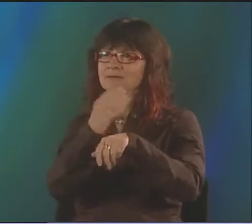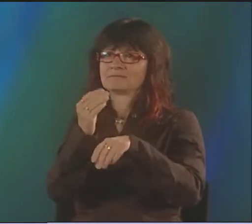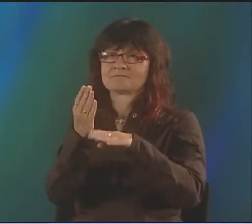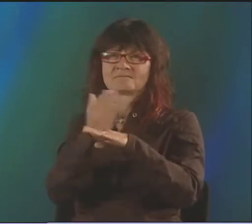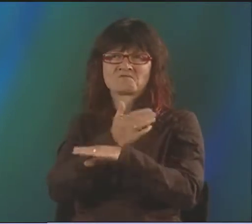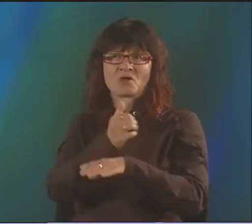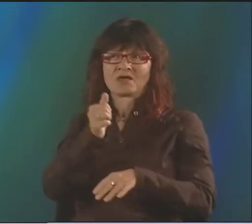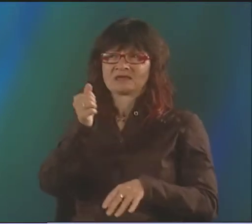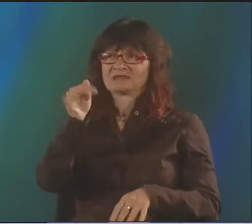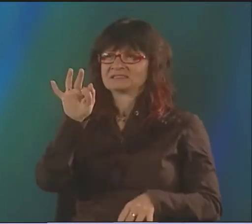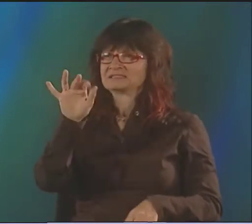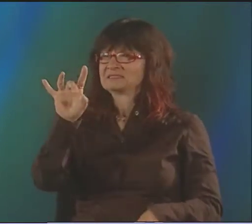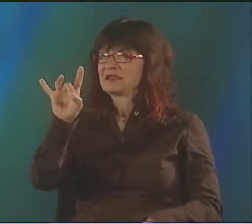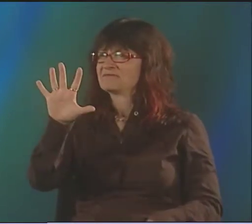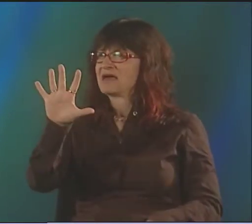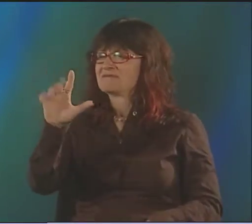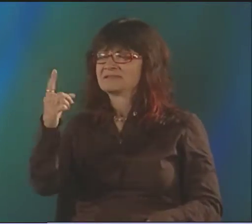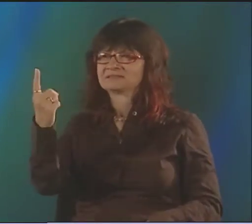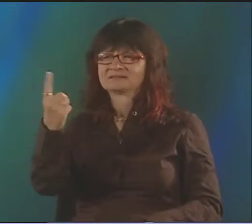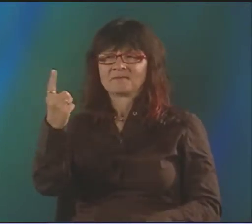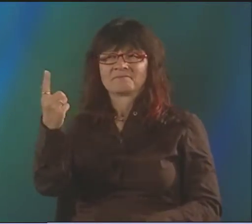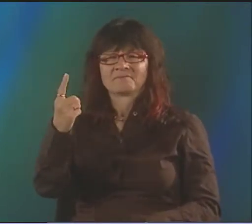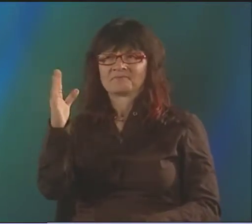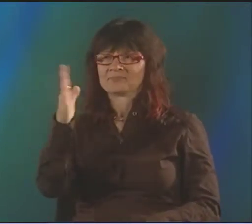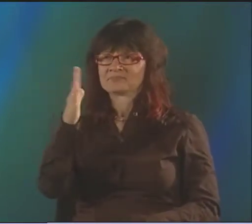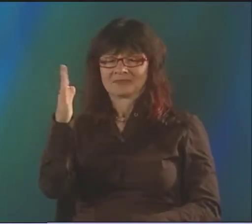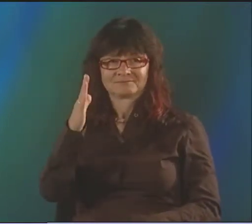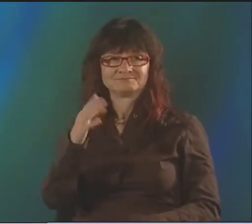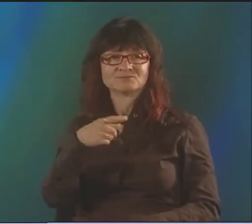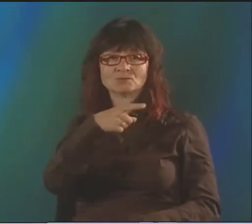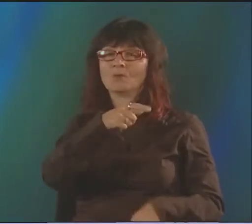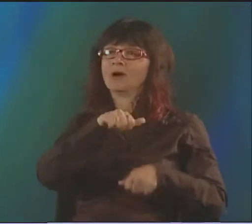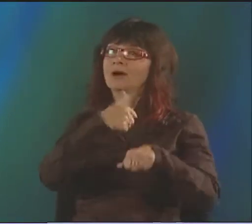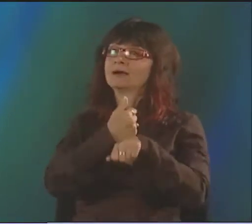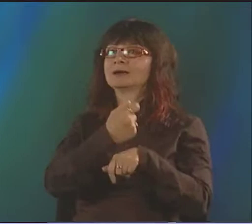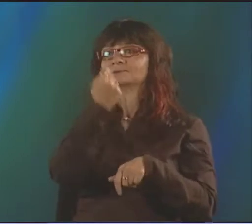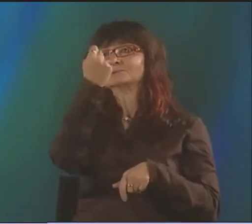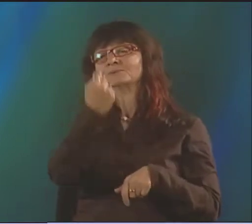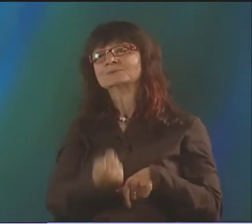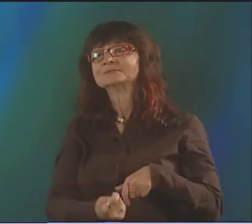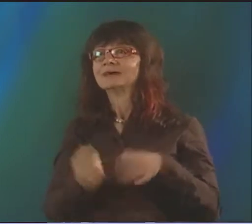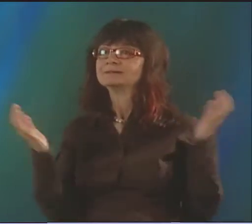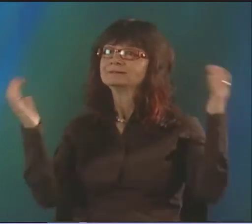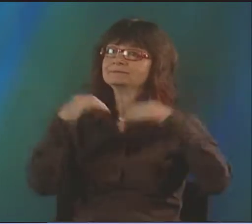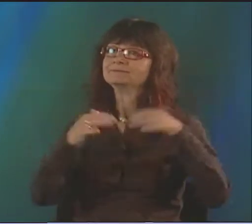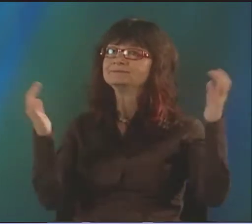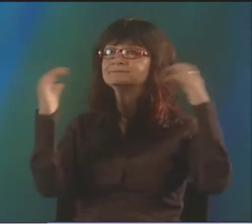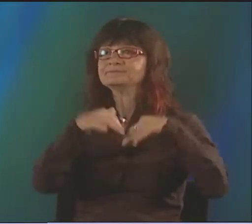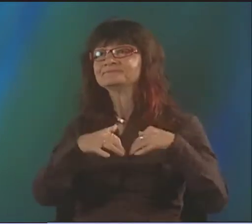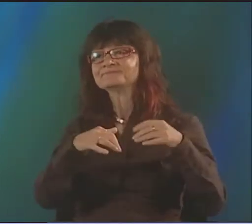AND THEY HAD A STAGE THERE. AND THIS WAS PREVIOUS TO 1985. IT WAS BEFORE THEN. AND EVERY TUESDAY NIGHT,